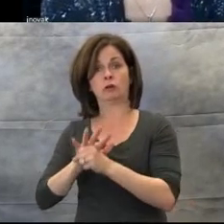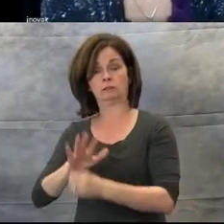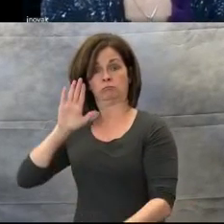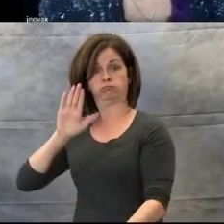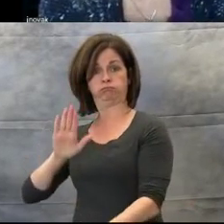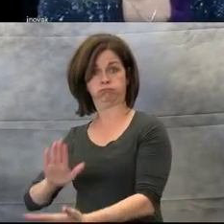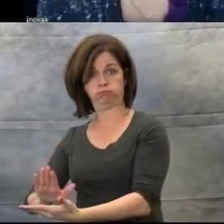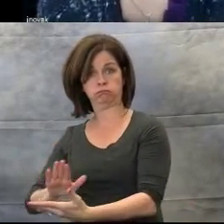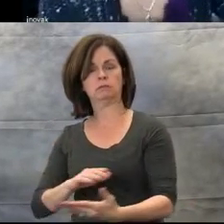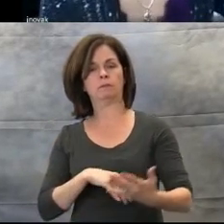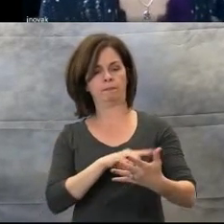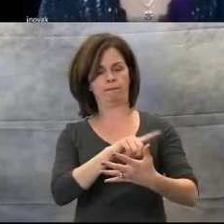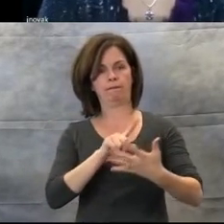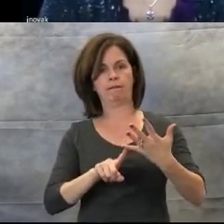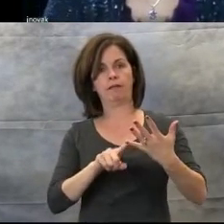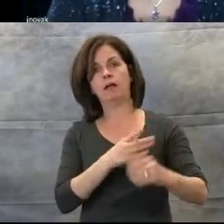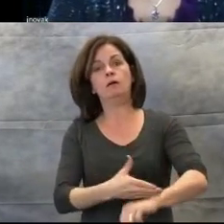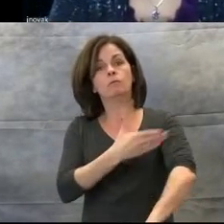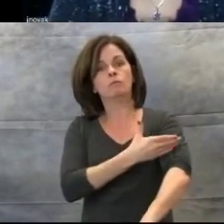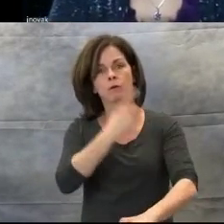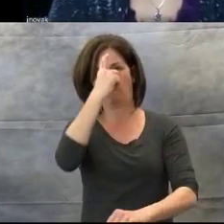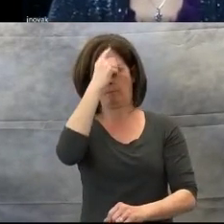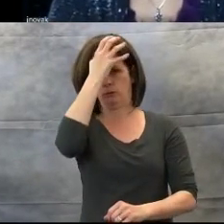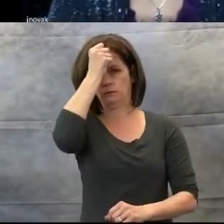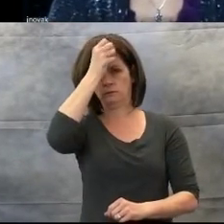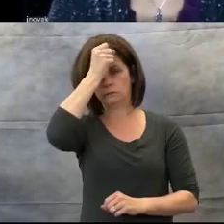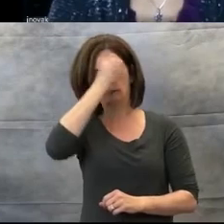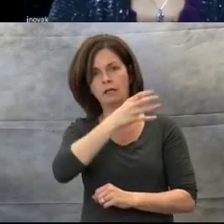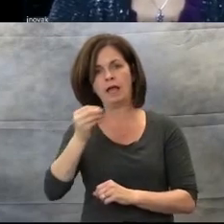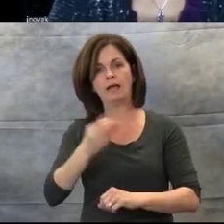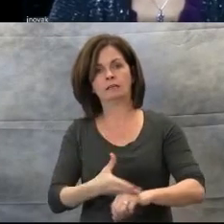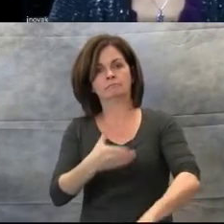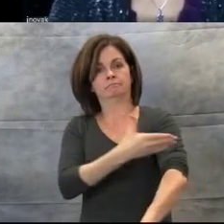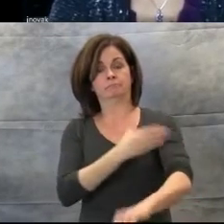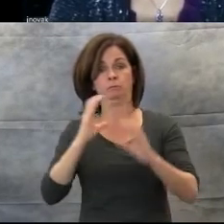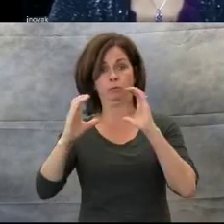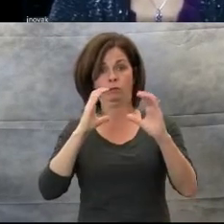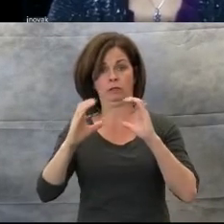and increase communication.